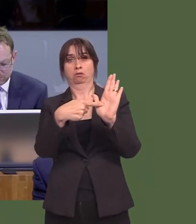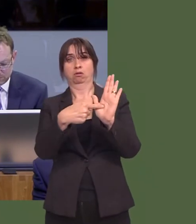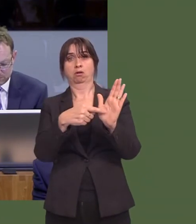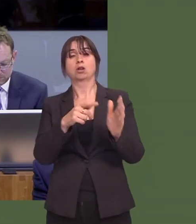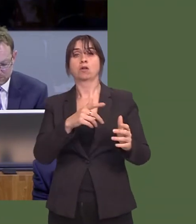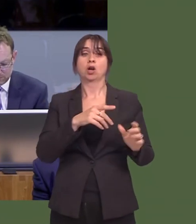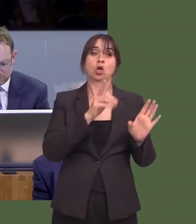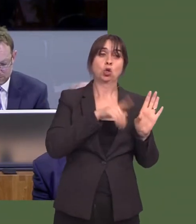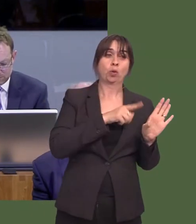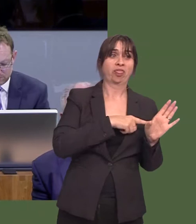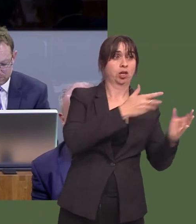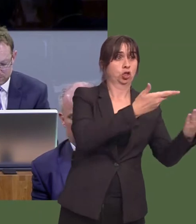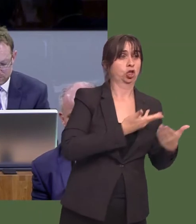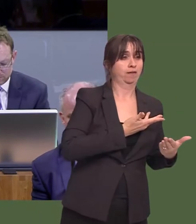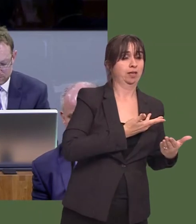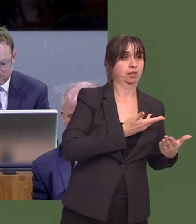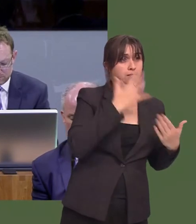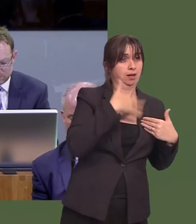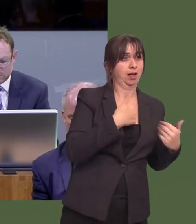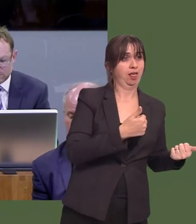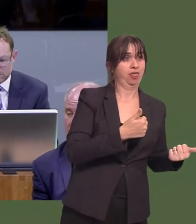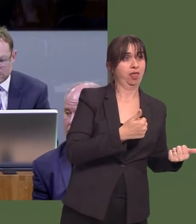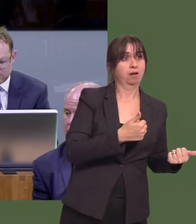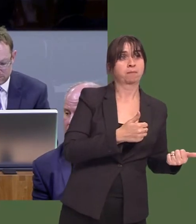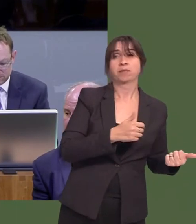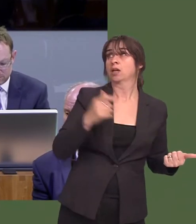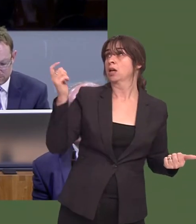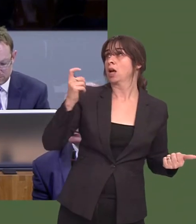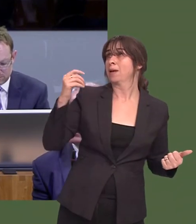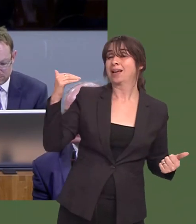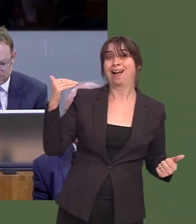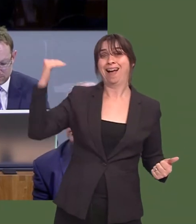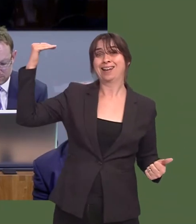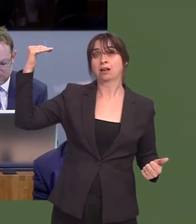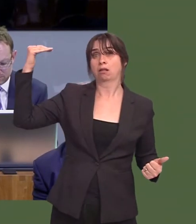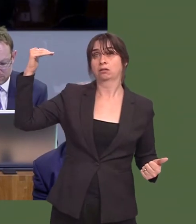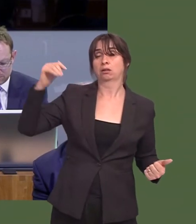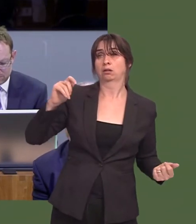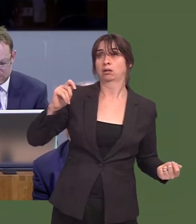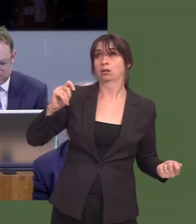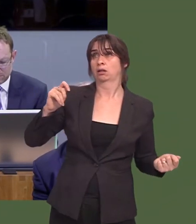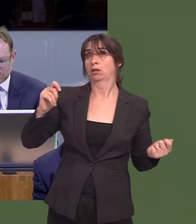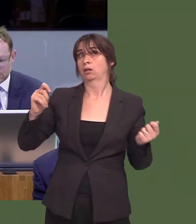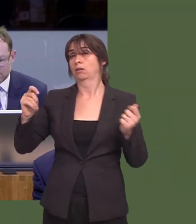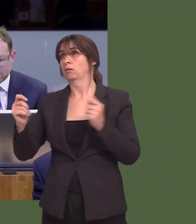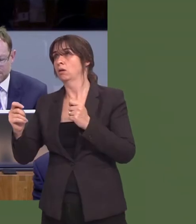services is non-existent. In fact, young people say that they are ill-prepared for the way that adult services operate, which